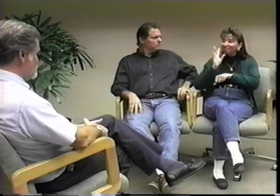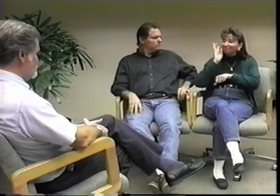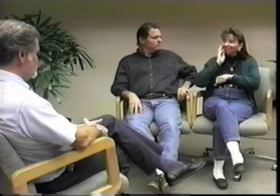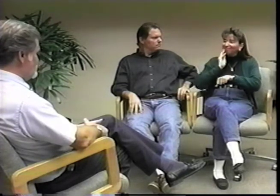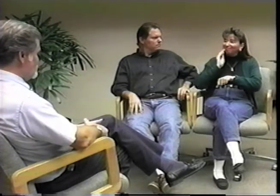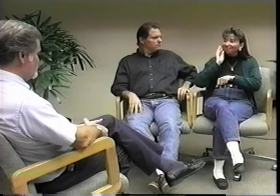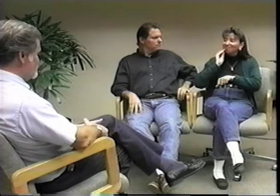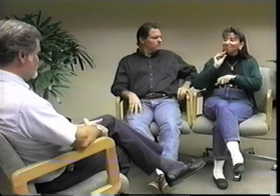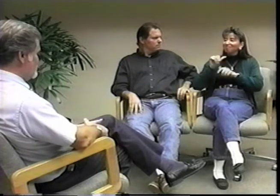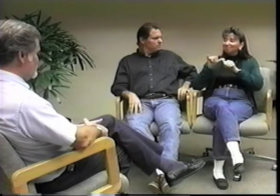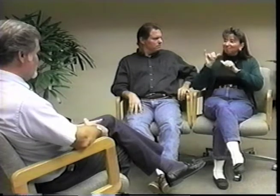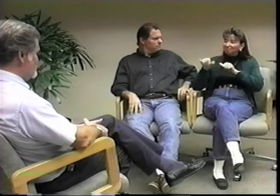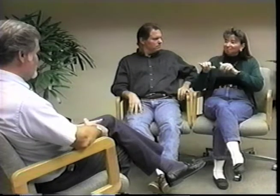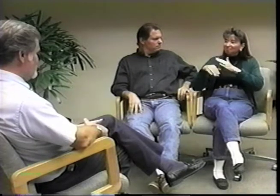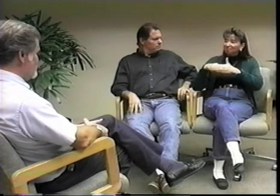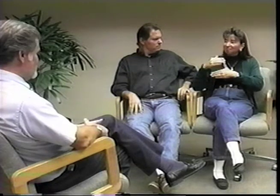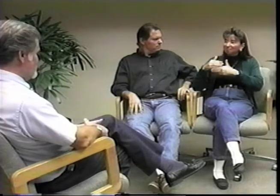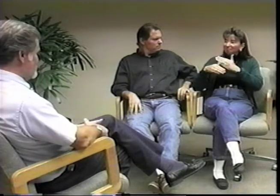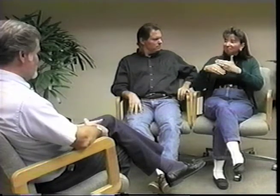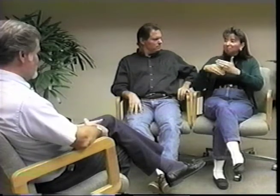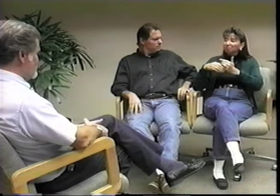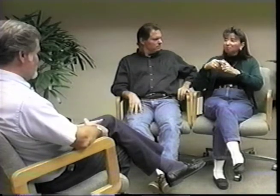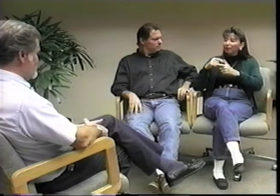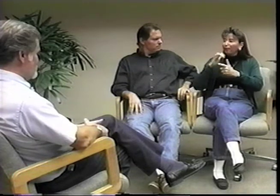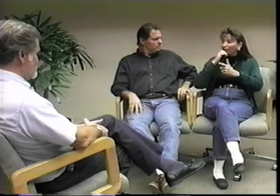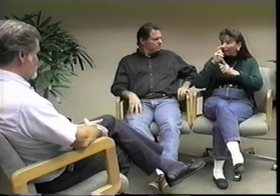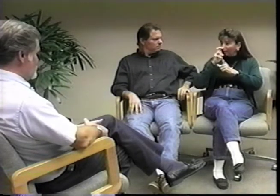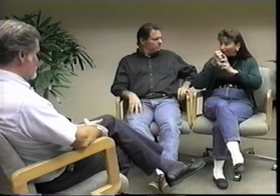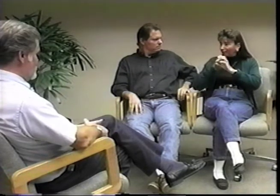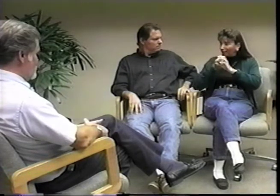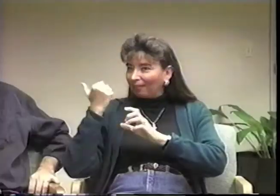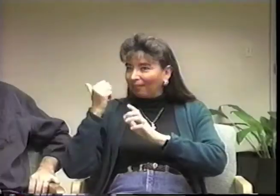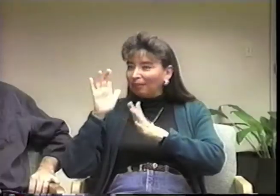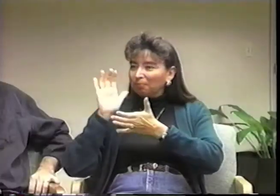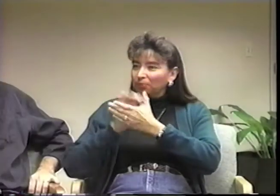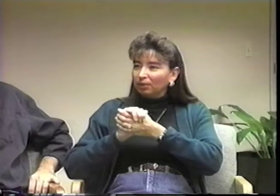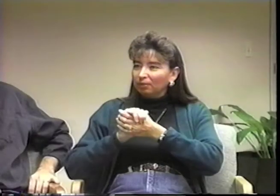And I fell in love and got married.